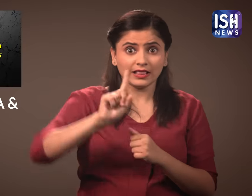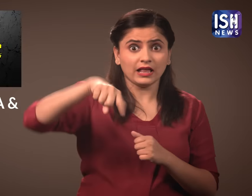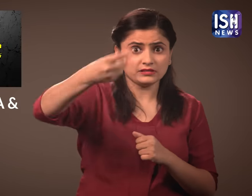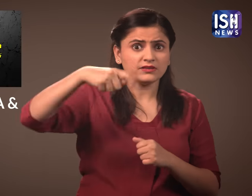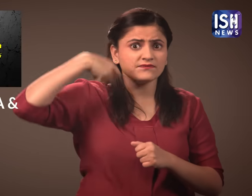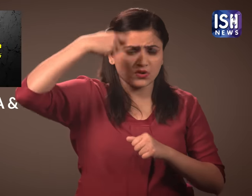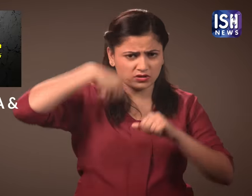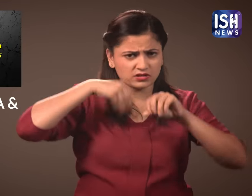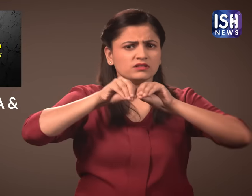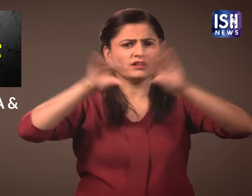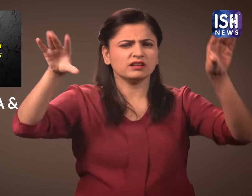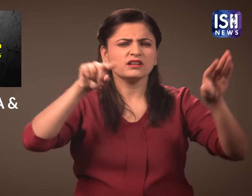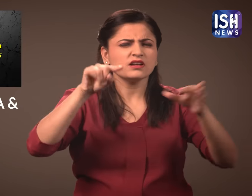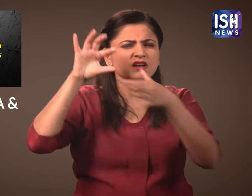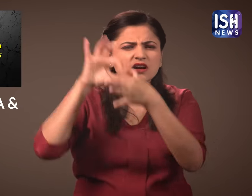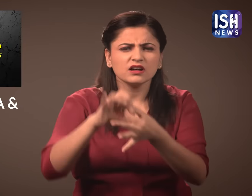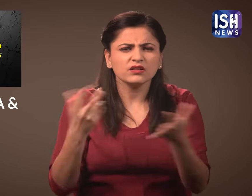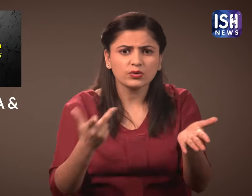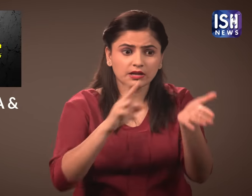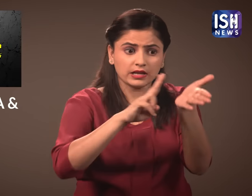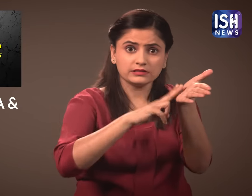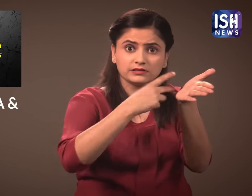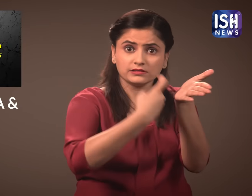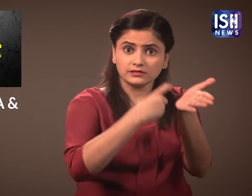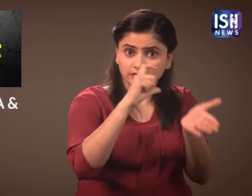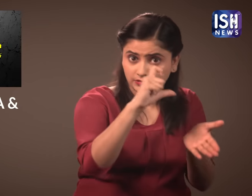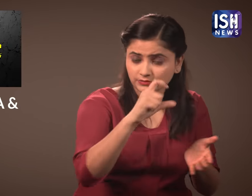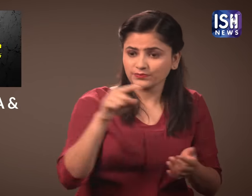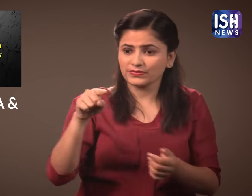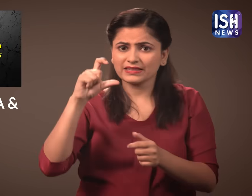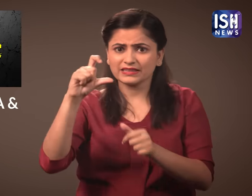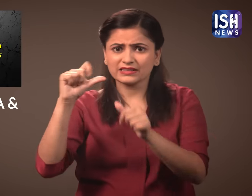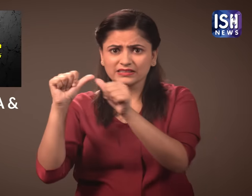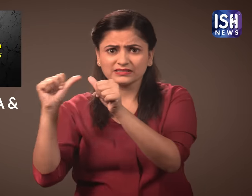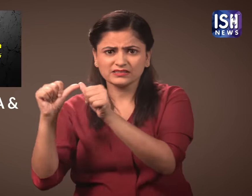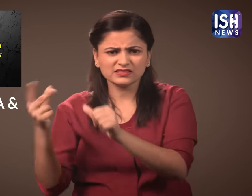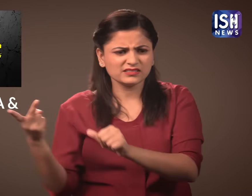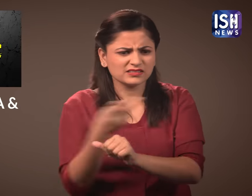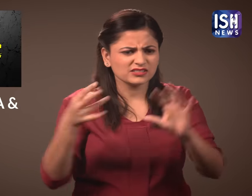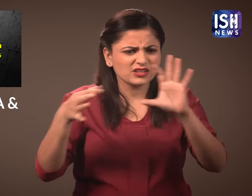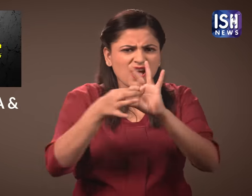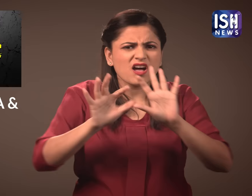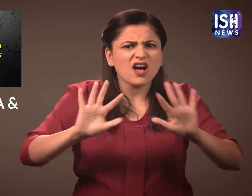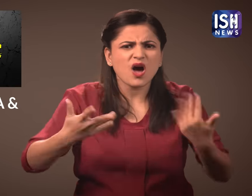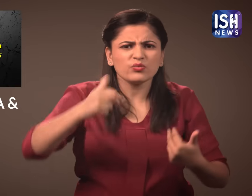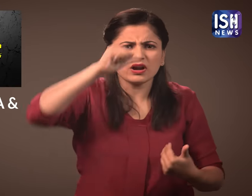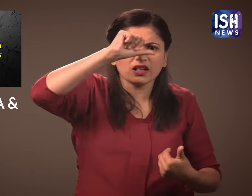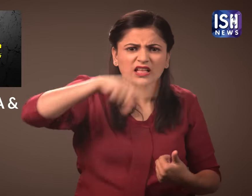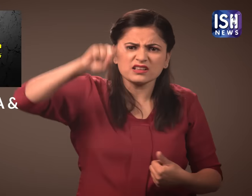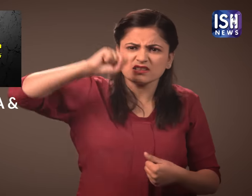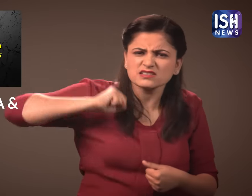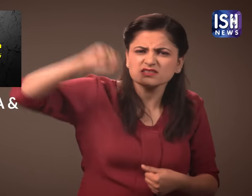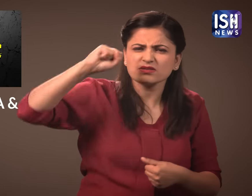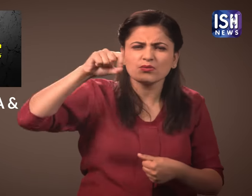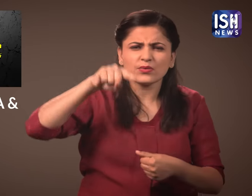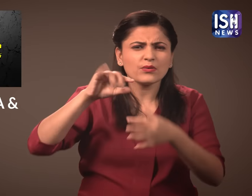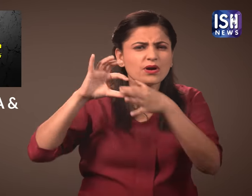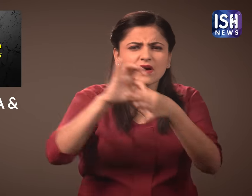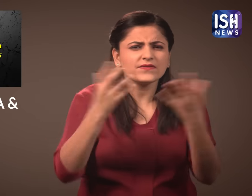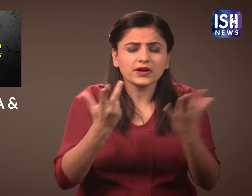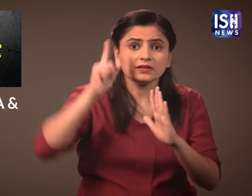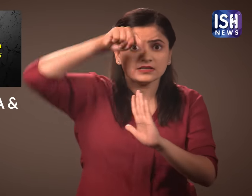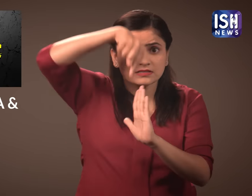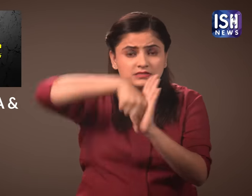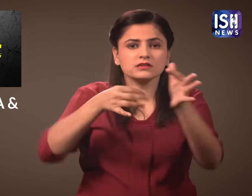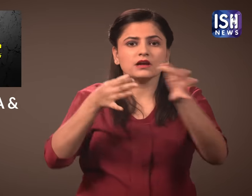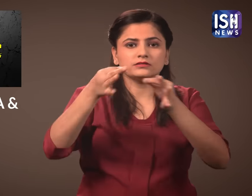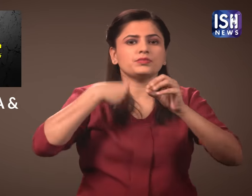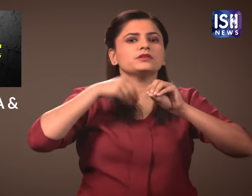The next video we will release is about the connection between the NRC & the CAA and why people are protesting all over India.